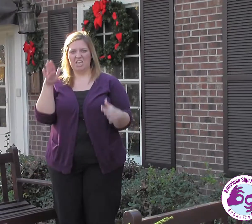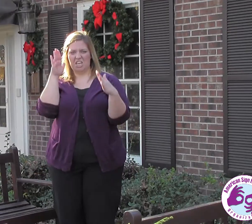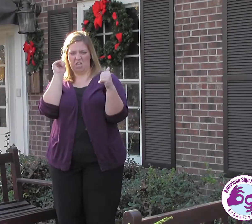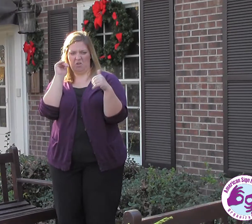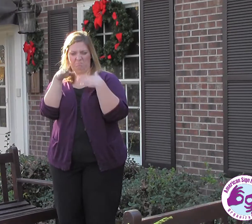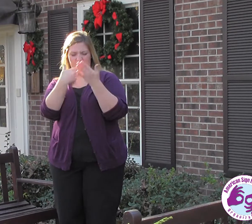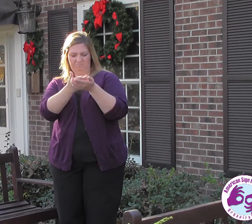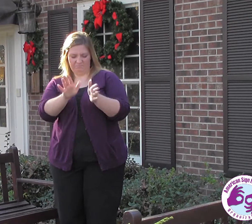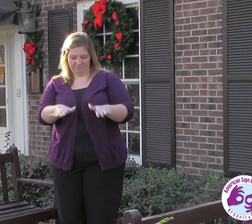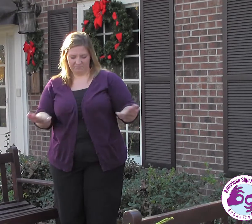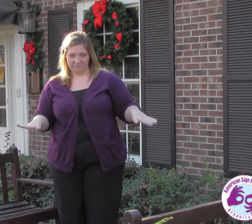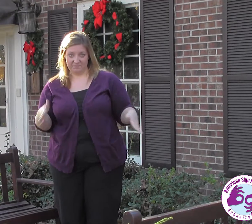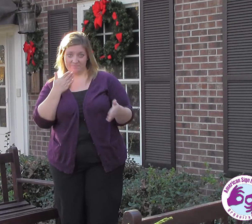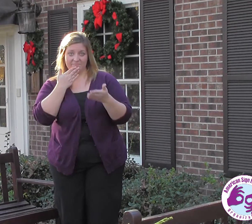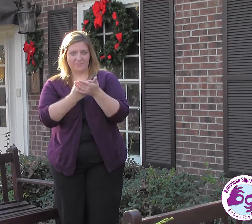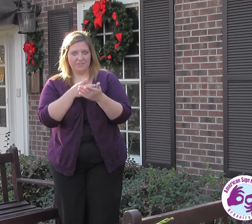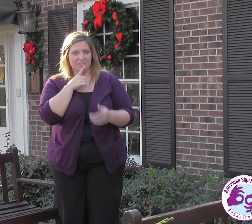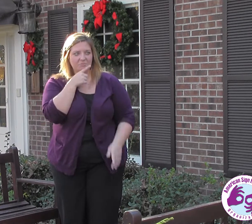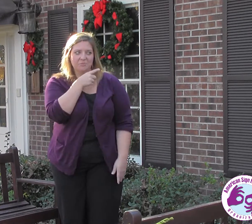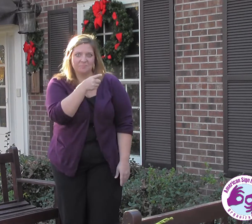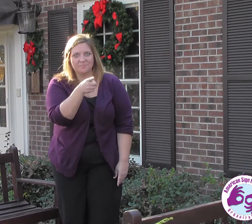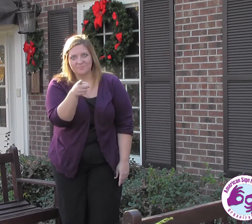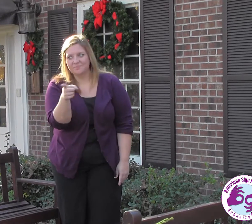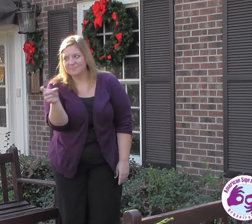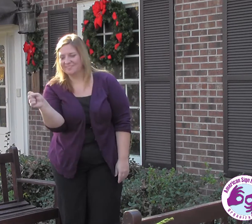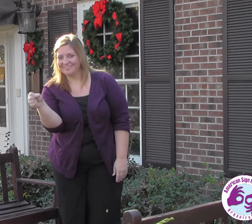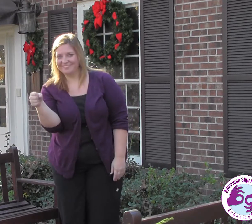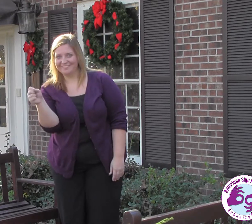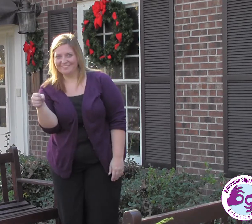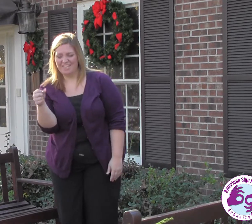I hope all the children have been good. I'm sure you all have.